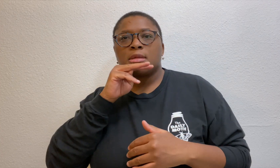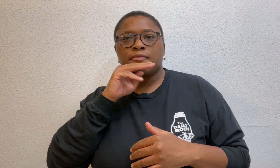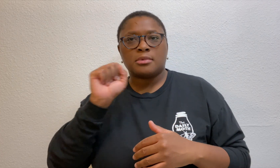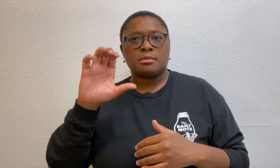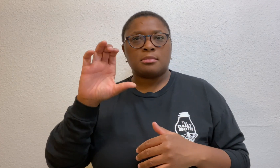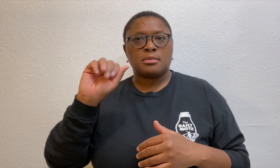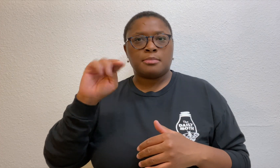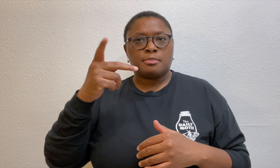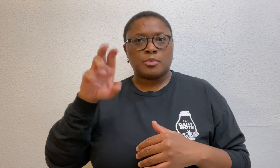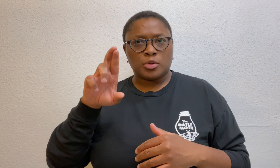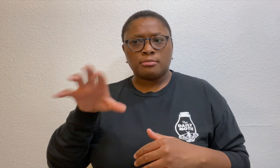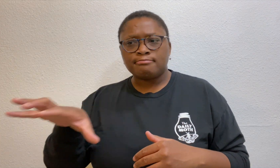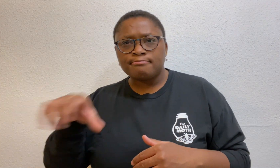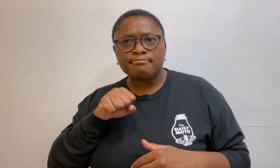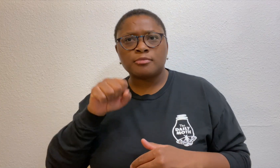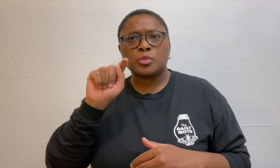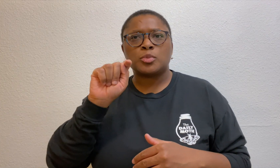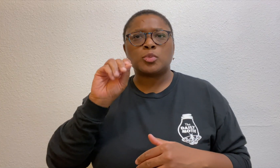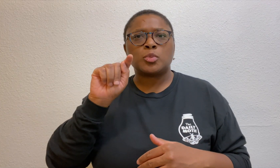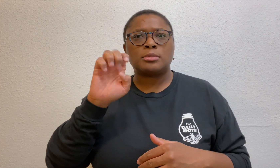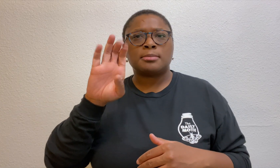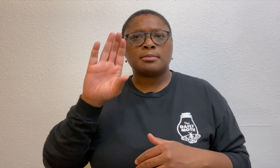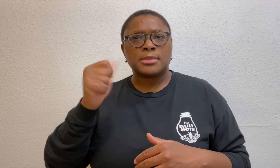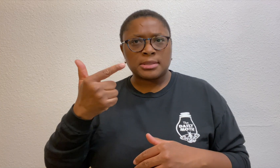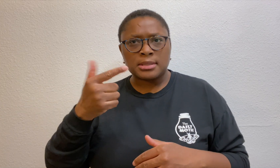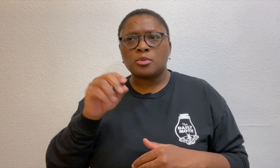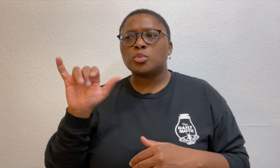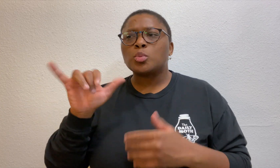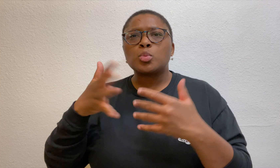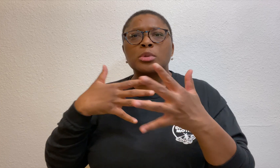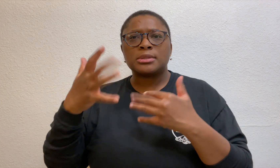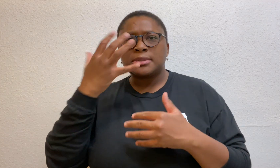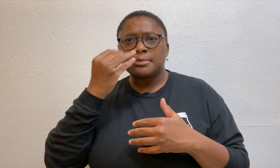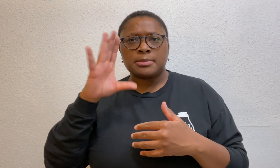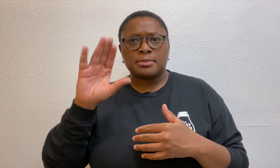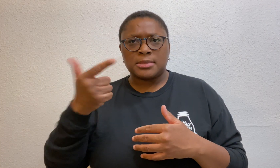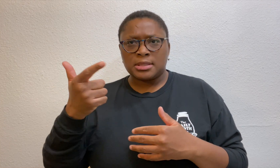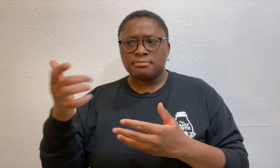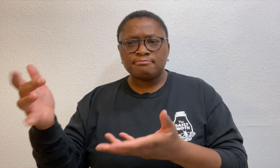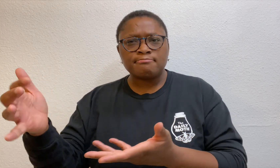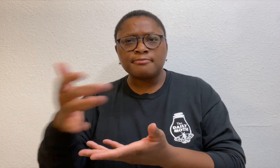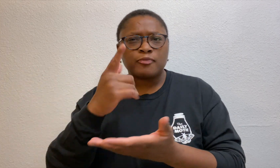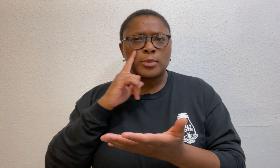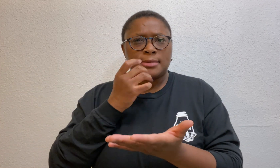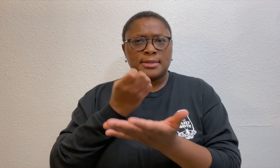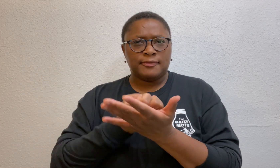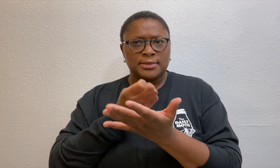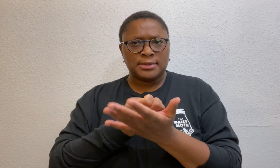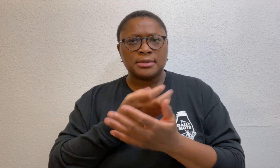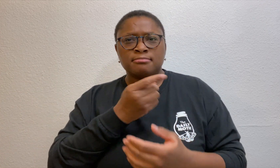going into Mavrick’s camper to take a tote bag and a gray sleeping bag to collect it for evidence.